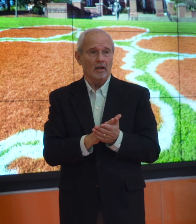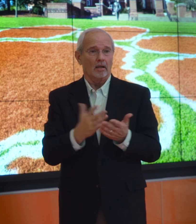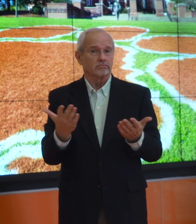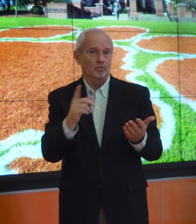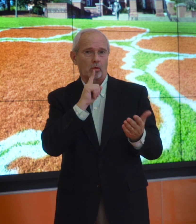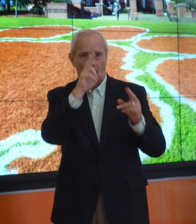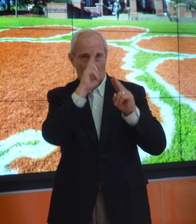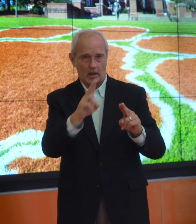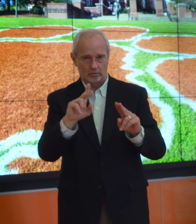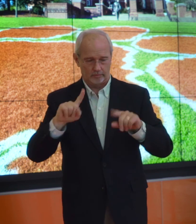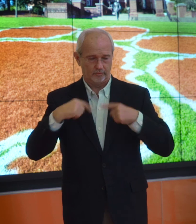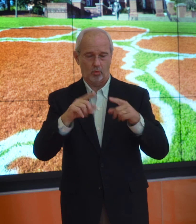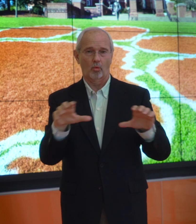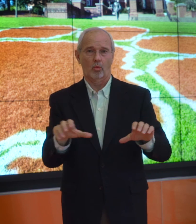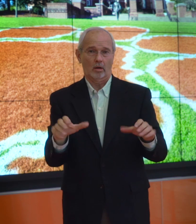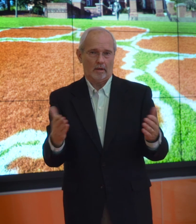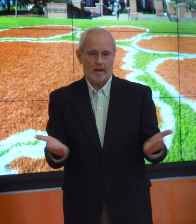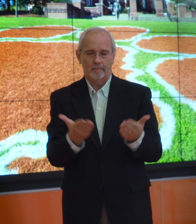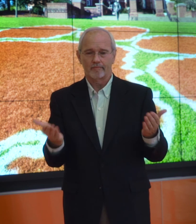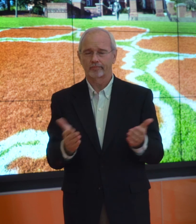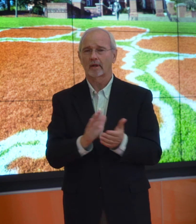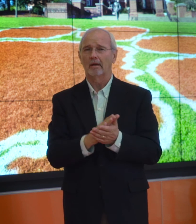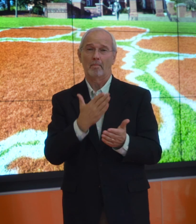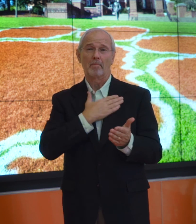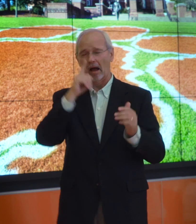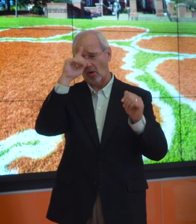It's really been an honor to have worked here.